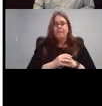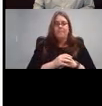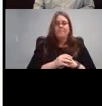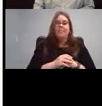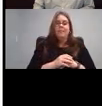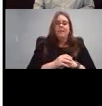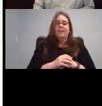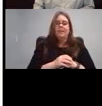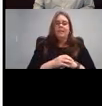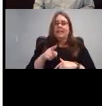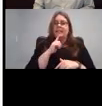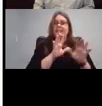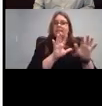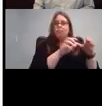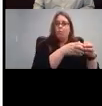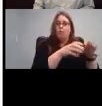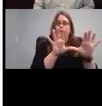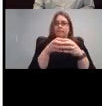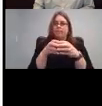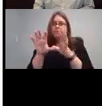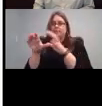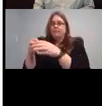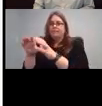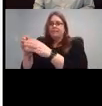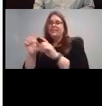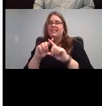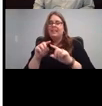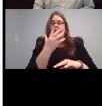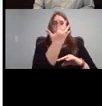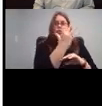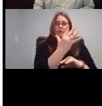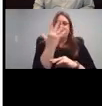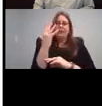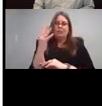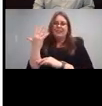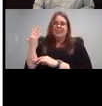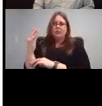up into different trees, meaning different pieces of the forest of information.